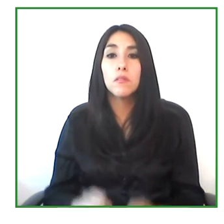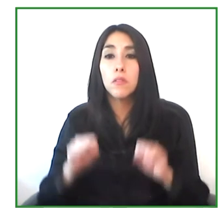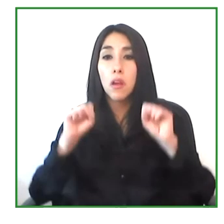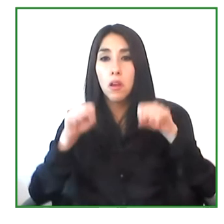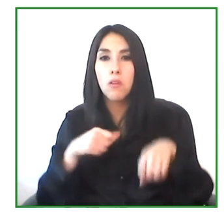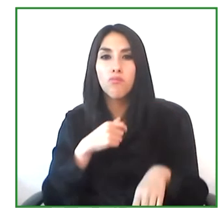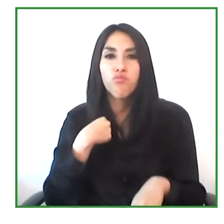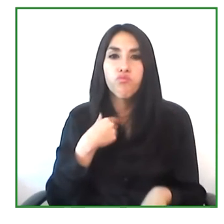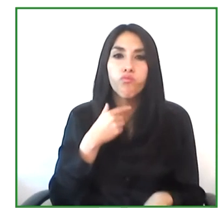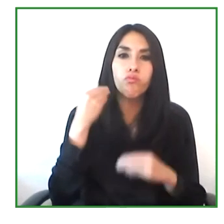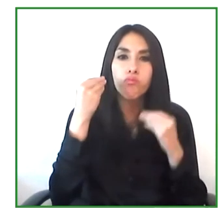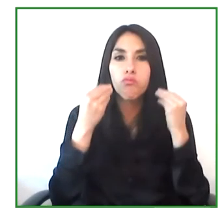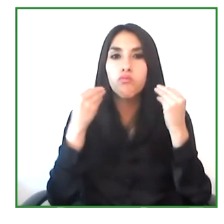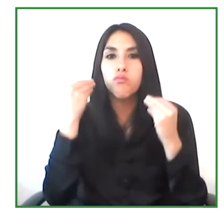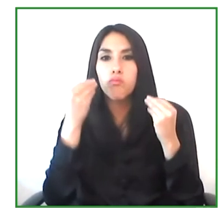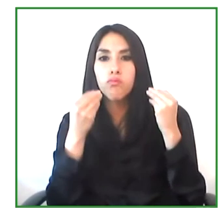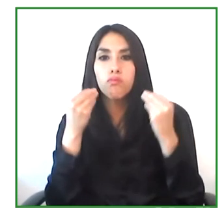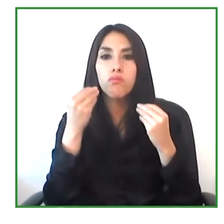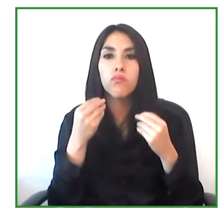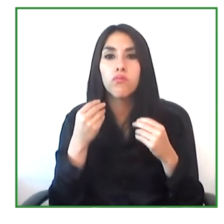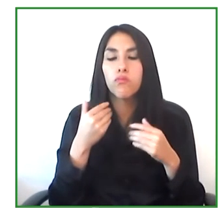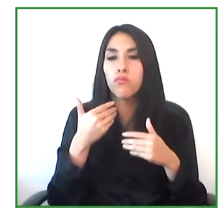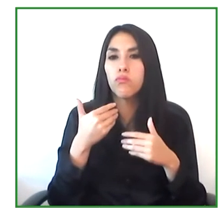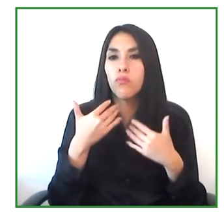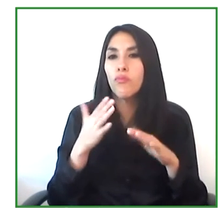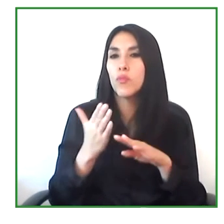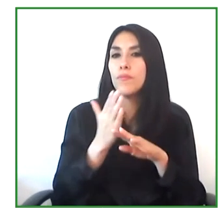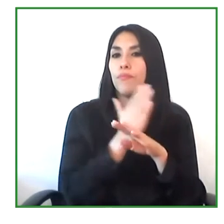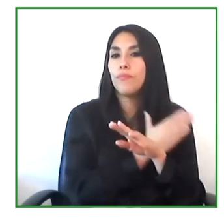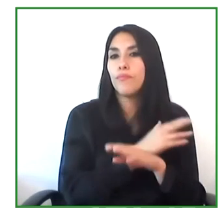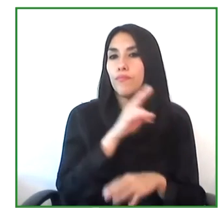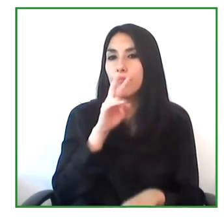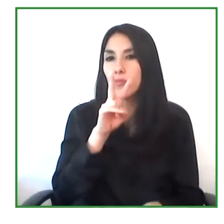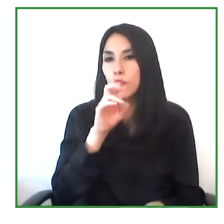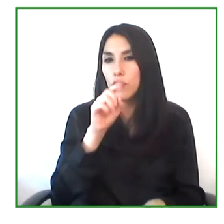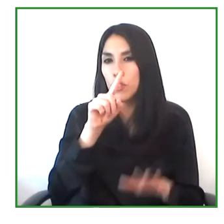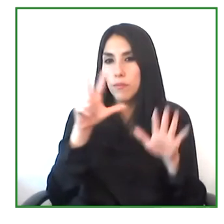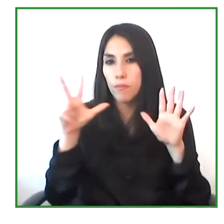But I can tell you that in 2016, in a compilation of the Ministry of